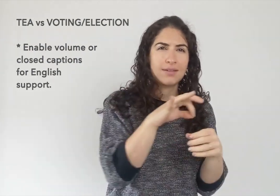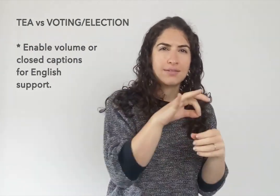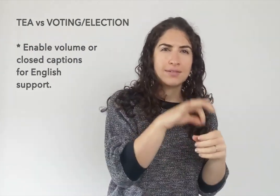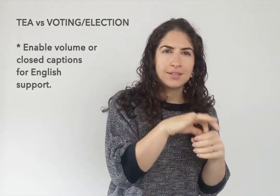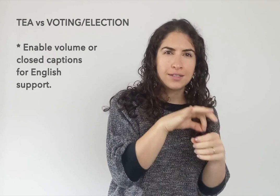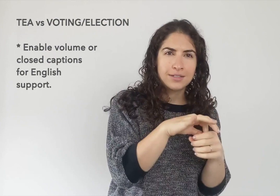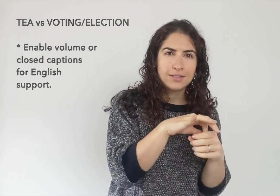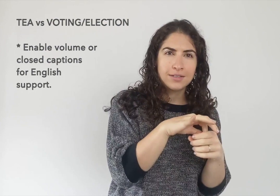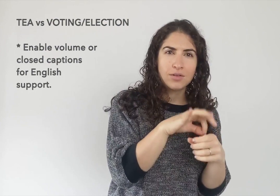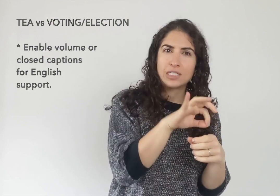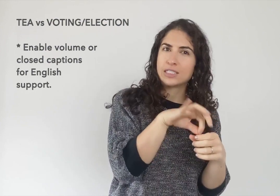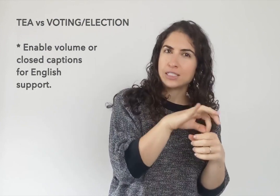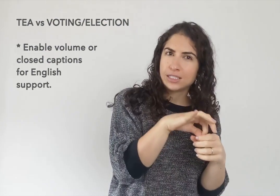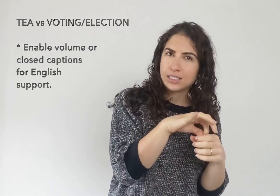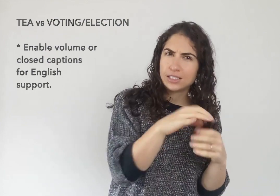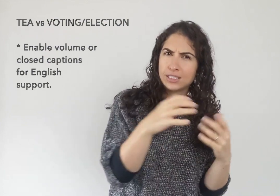and the sign TEA or TEA.